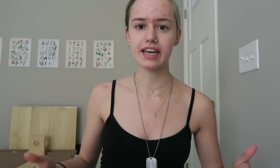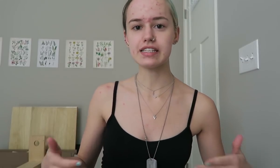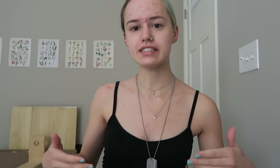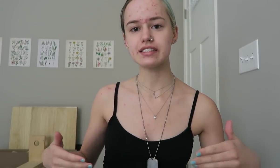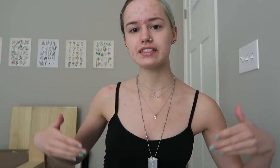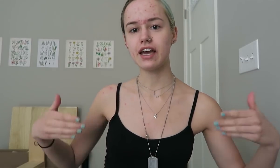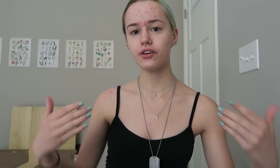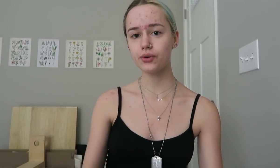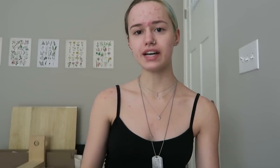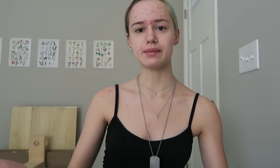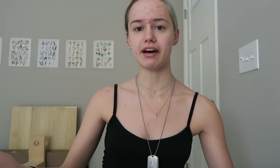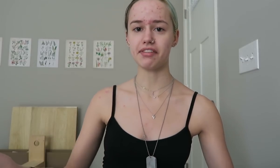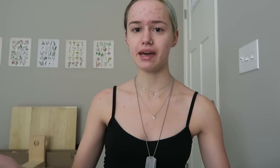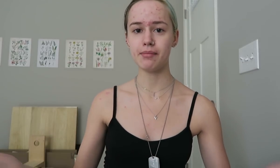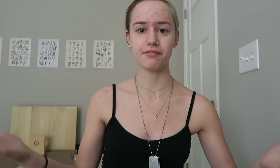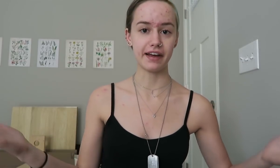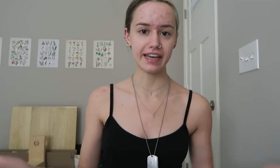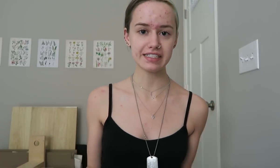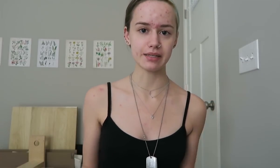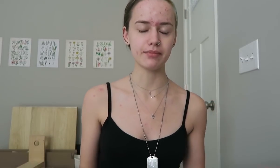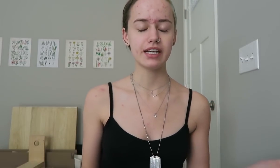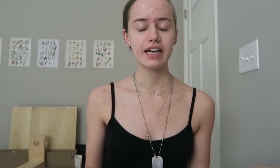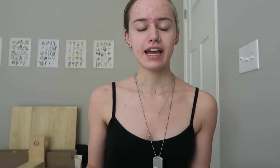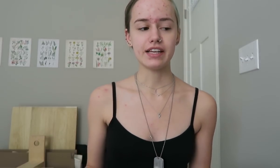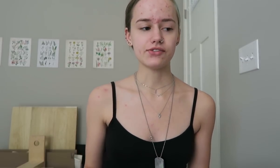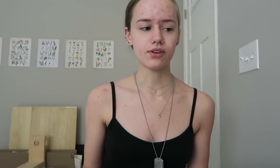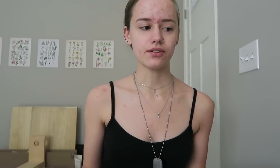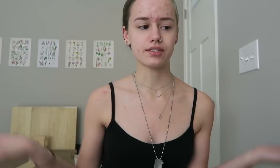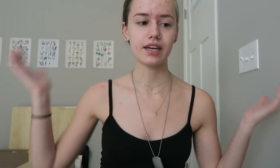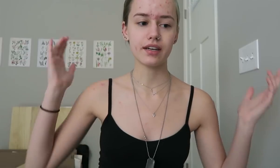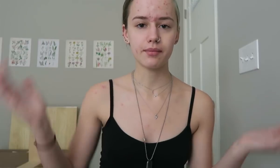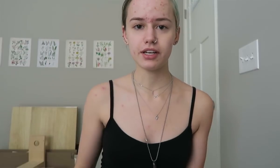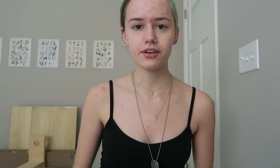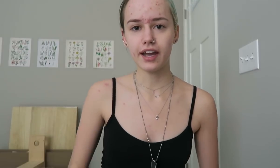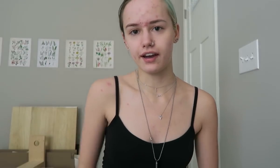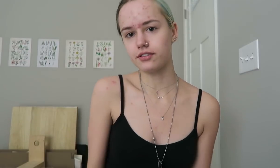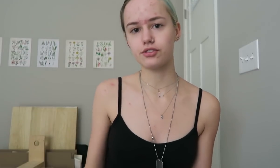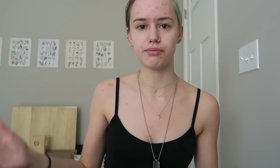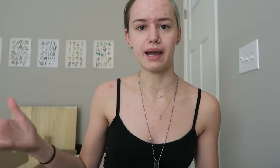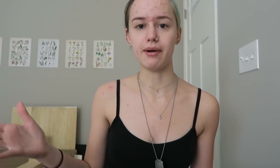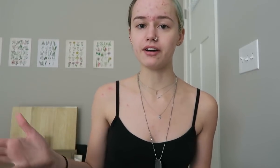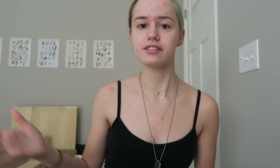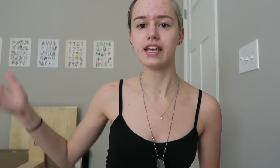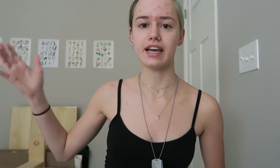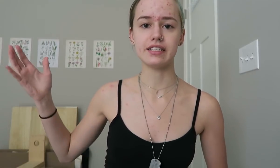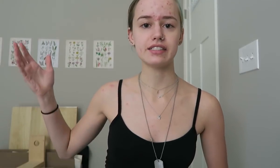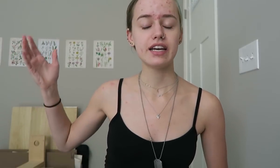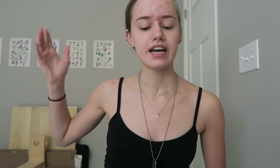And tell you guys about them if I liked them. And so I was like 'I mean OK, I'll try 'em out' and